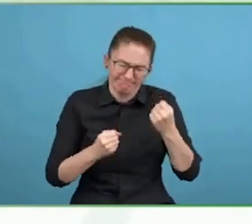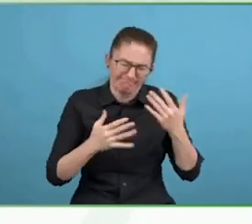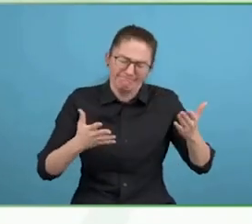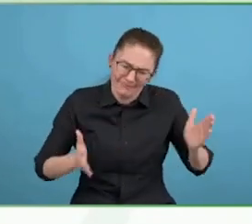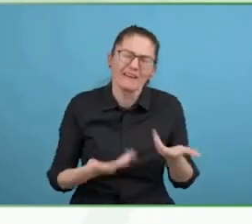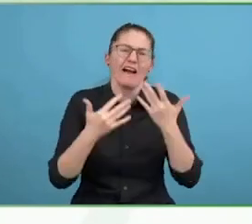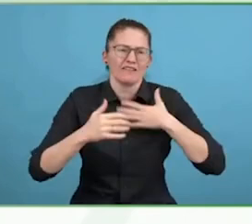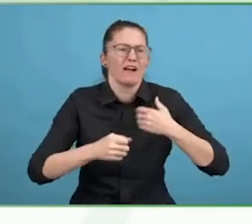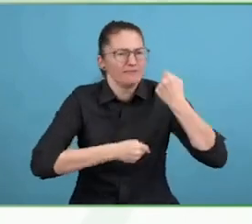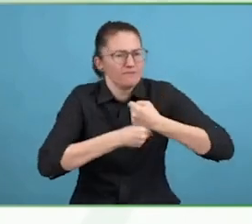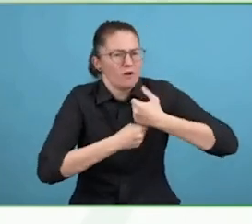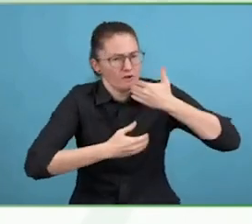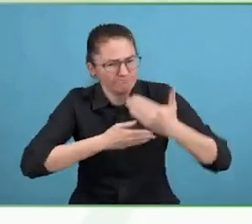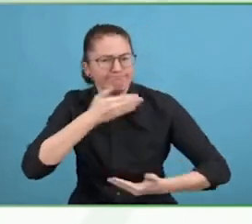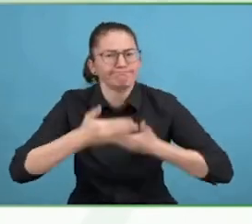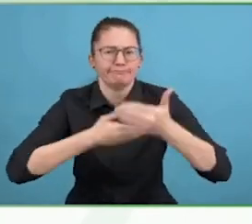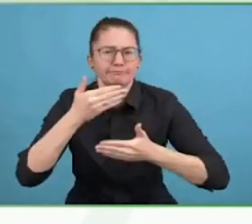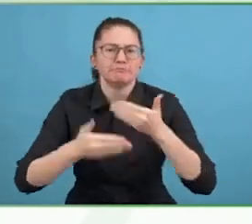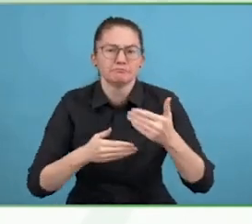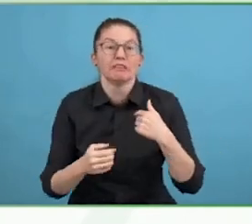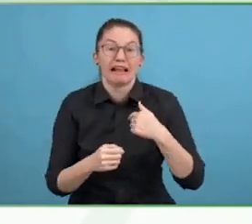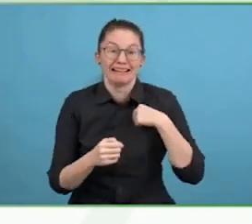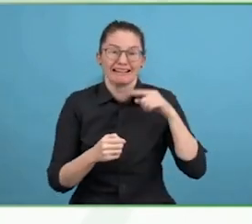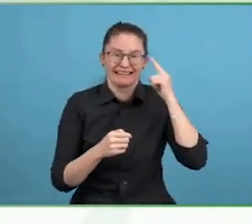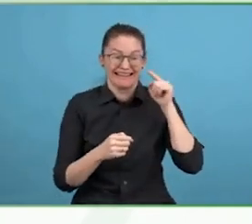I would love to return some of these points if we've got time as well.